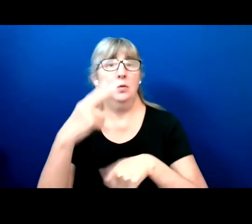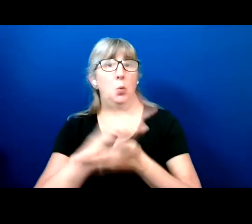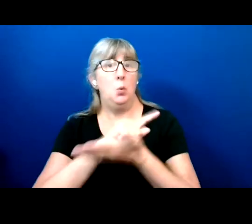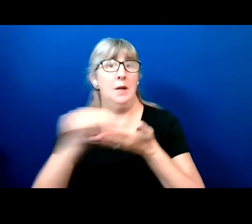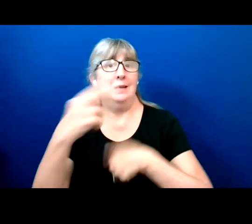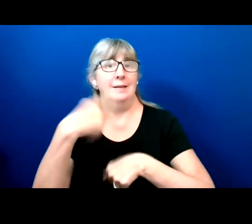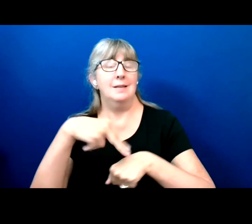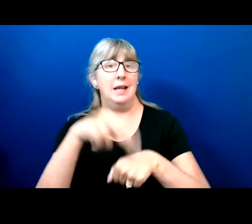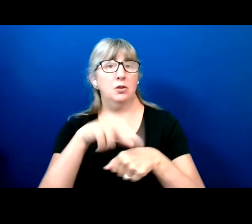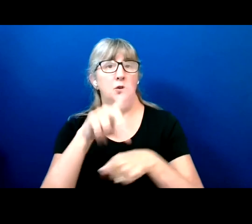week.